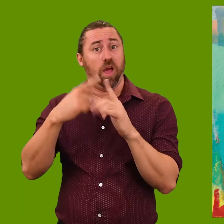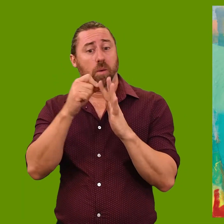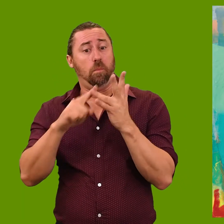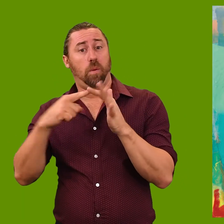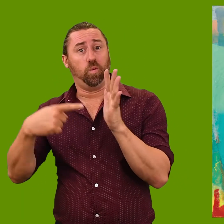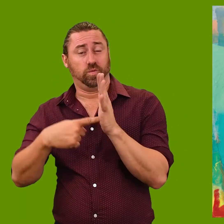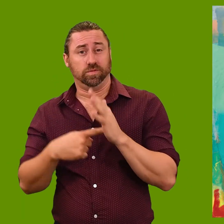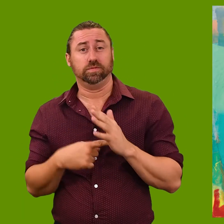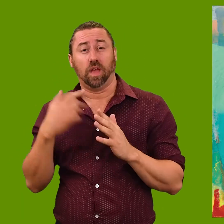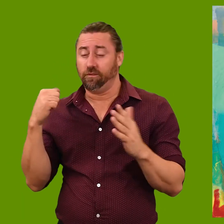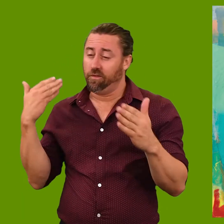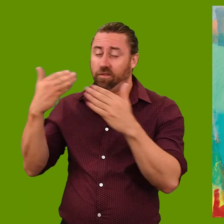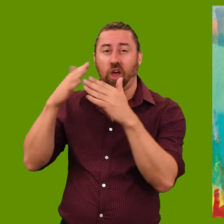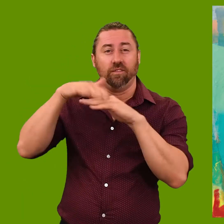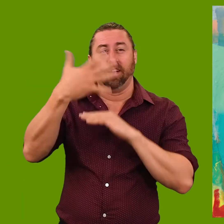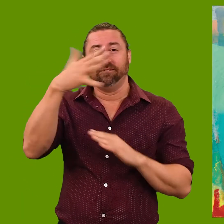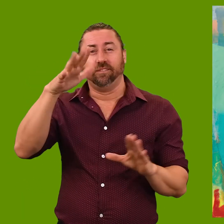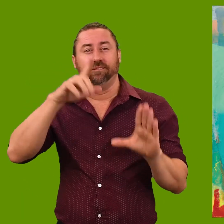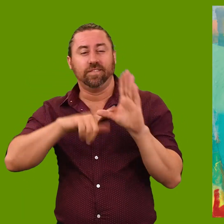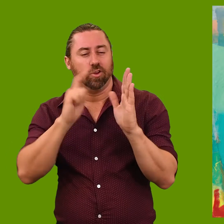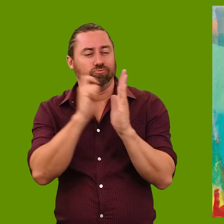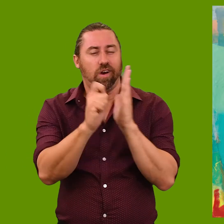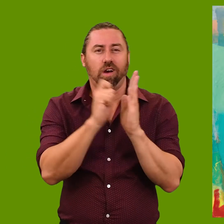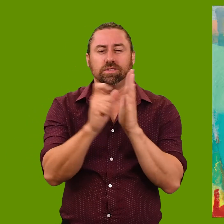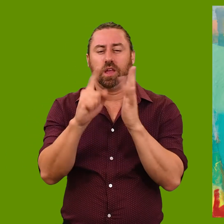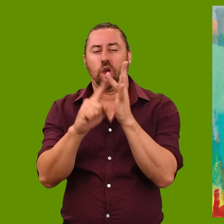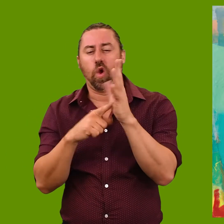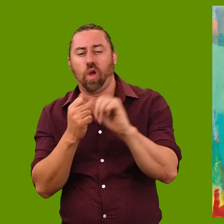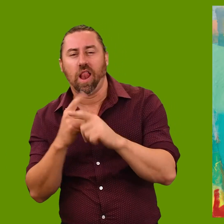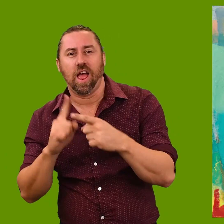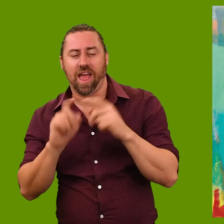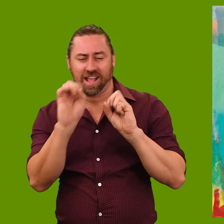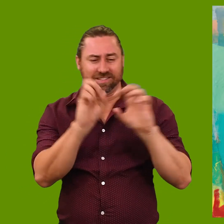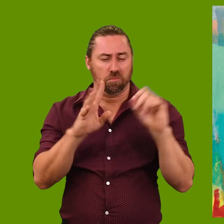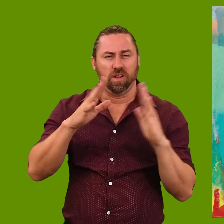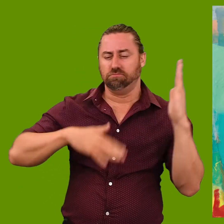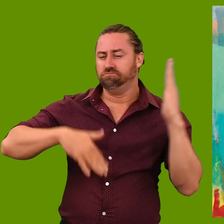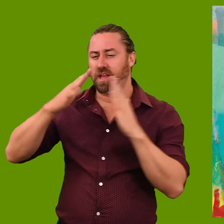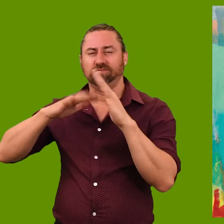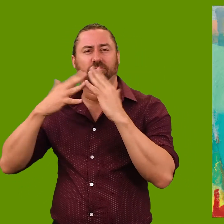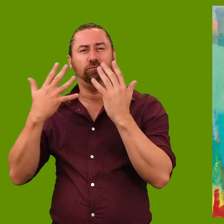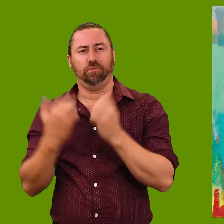practice spanned five decades and included writing, collage, assemblage and painting.